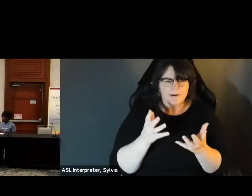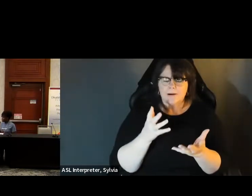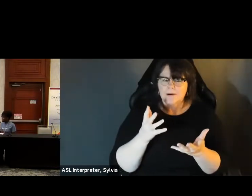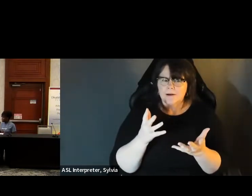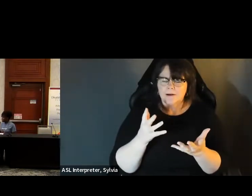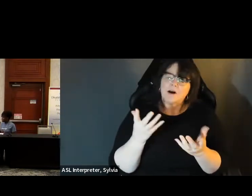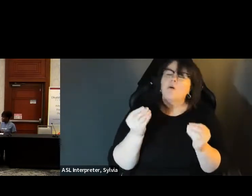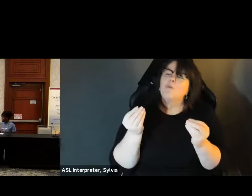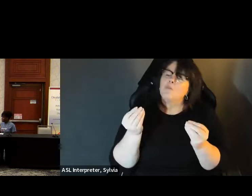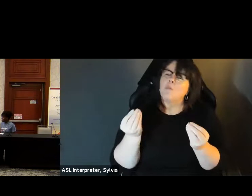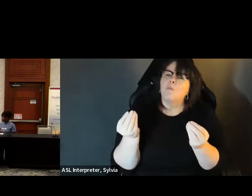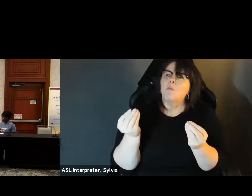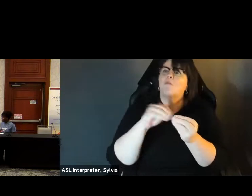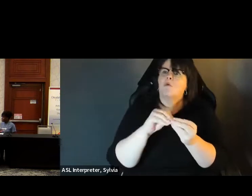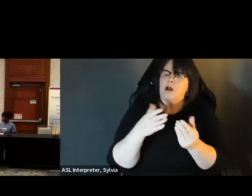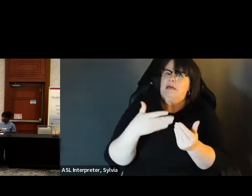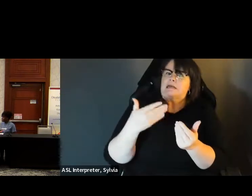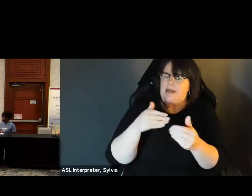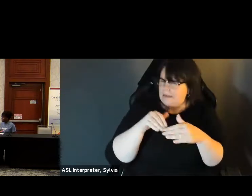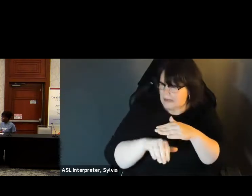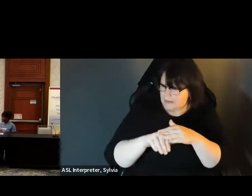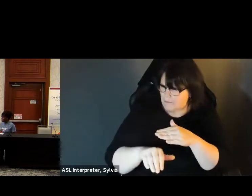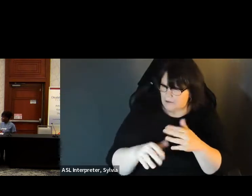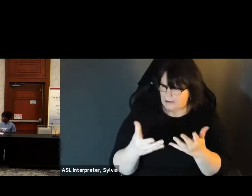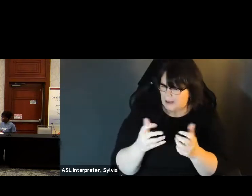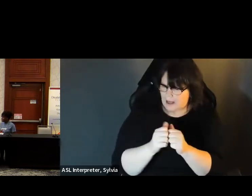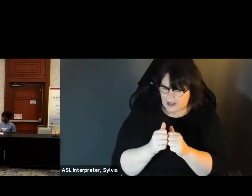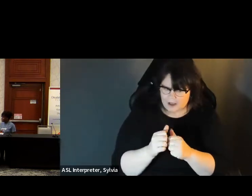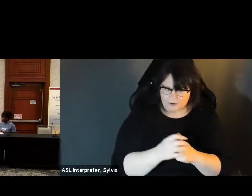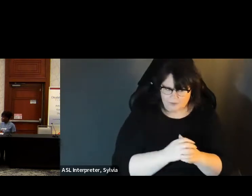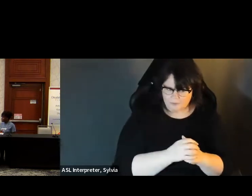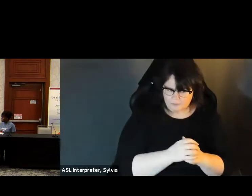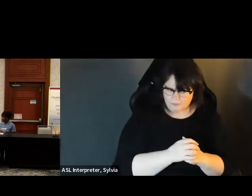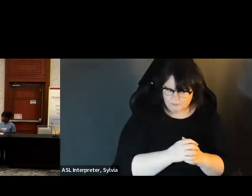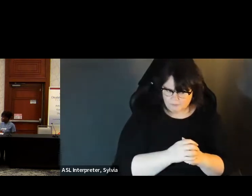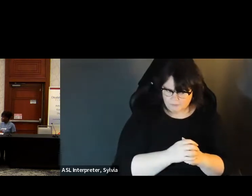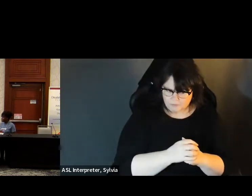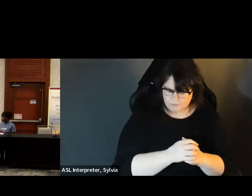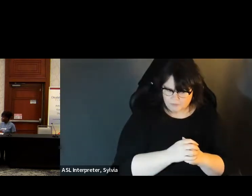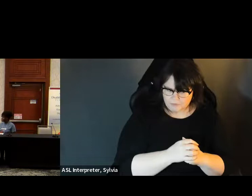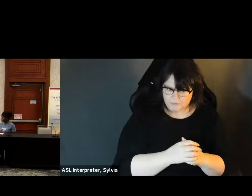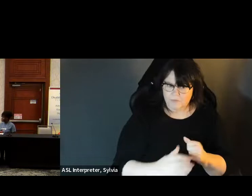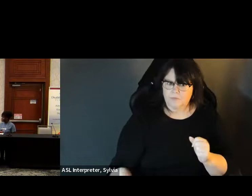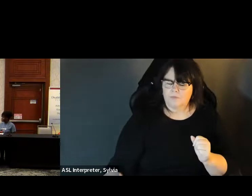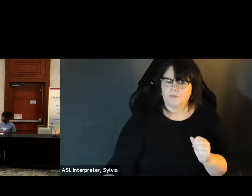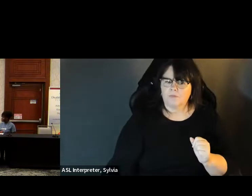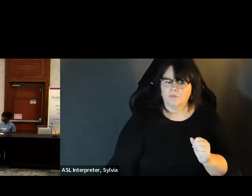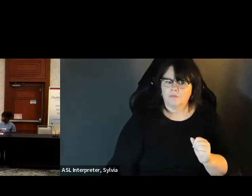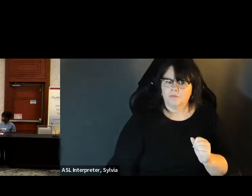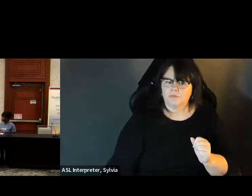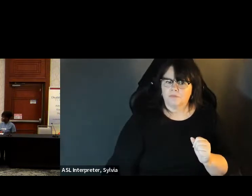More accessible.